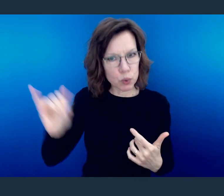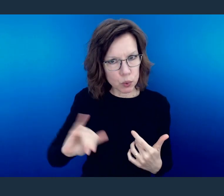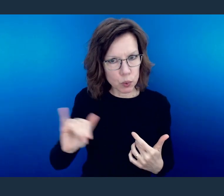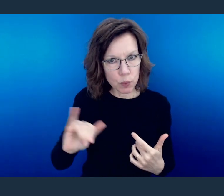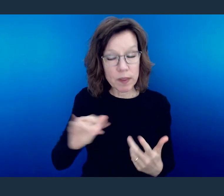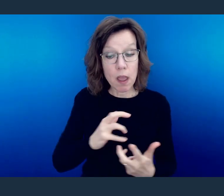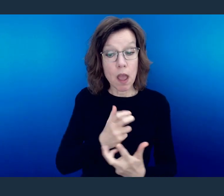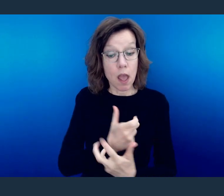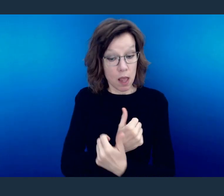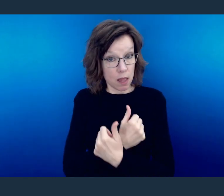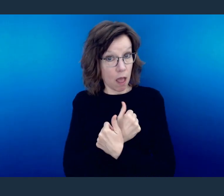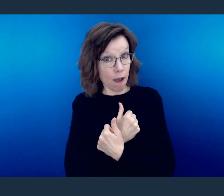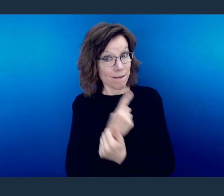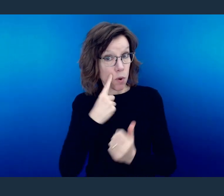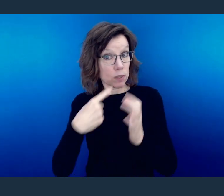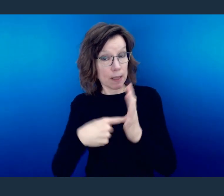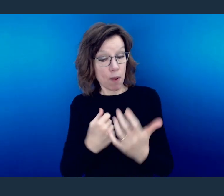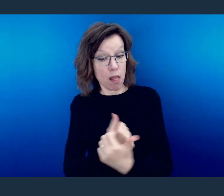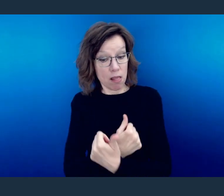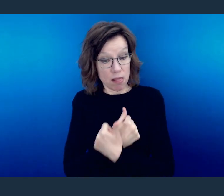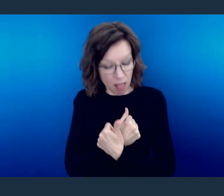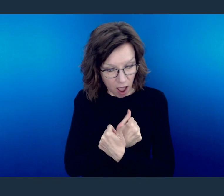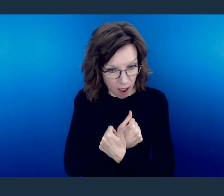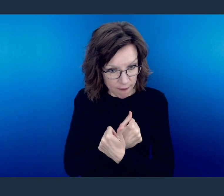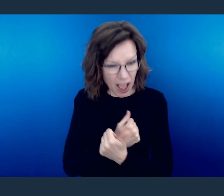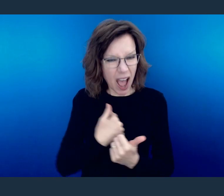Love is something that is a choice, but it's also birthed from inside of you.